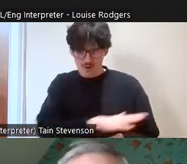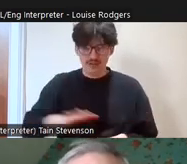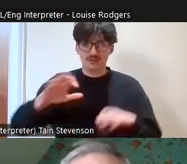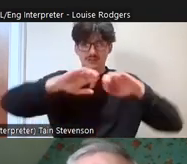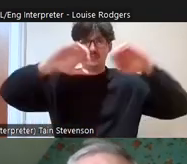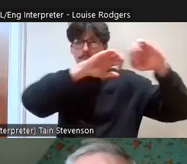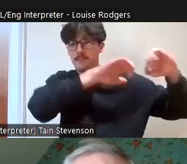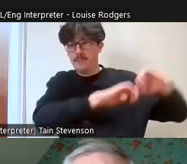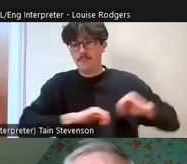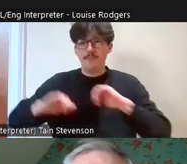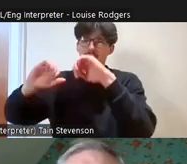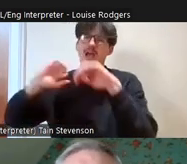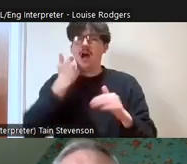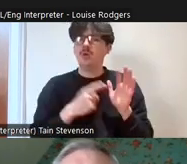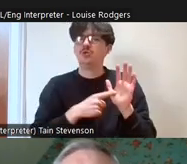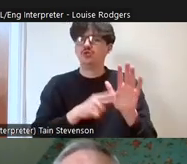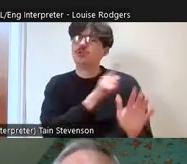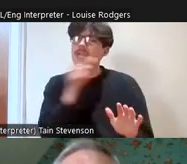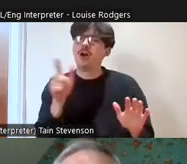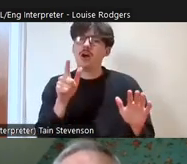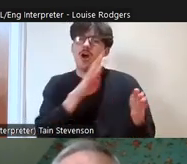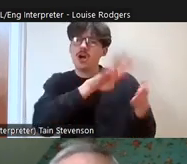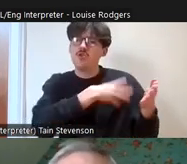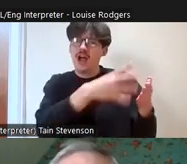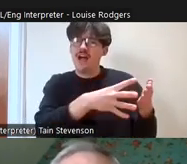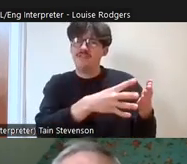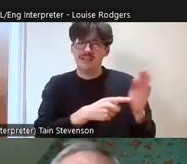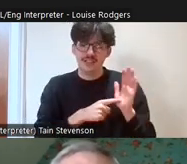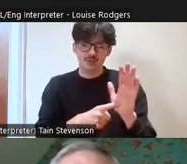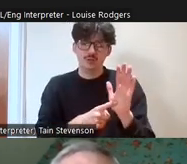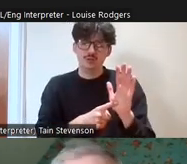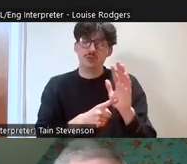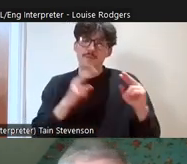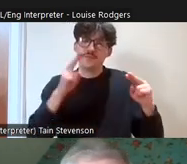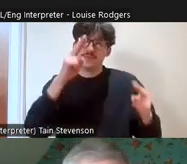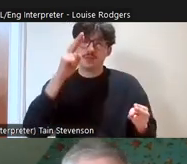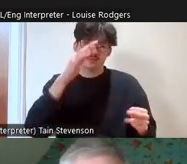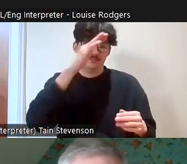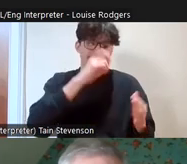another graph later which shows you where the lower SIMD local authorities actually are.